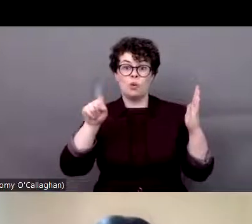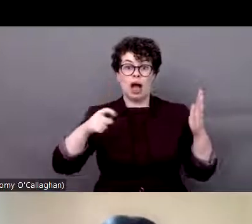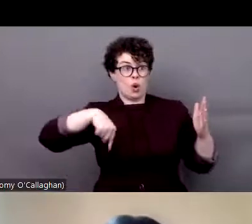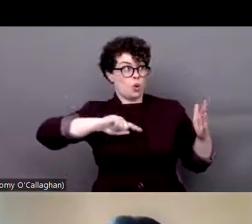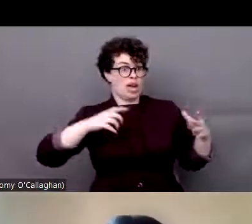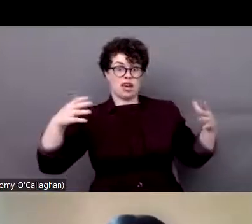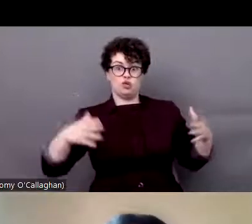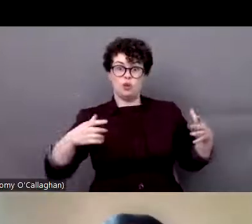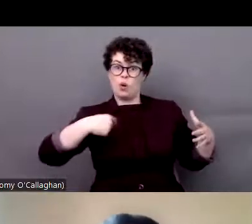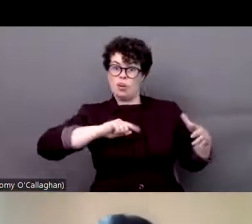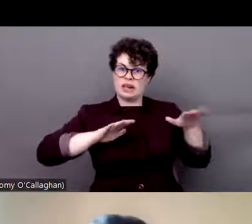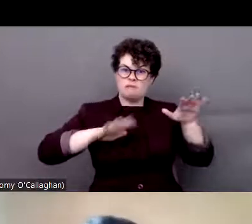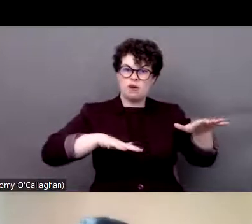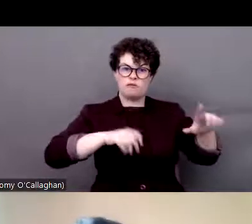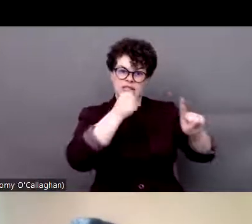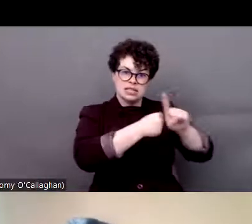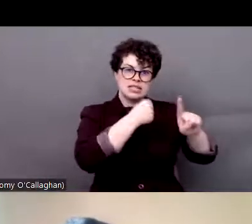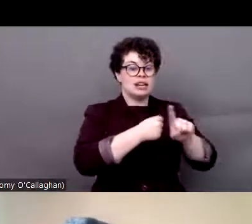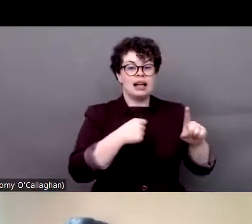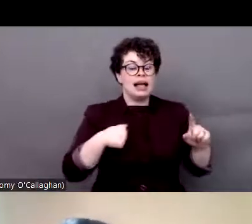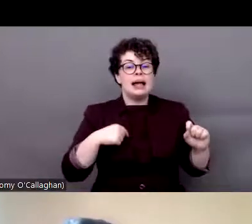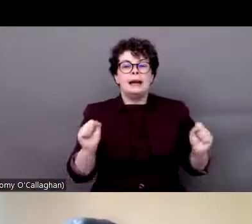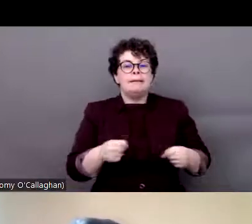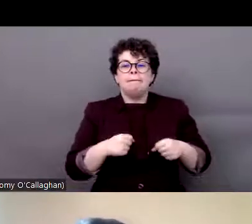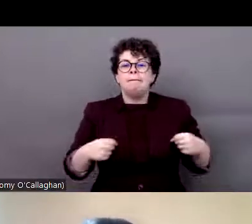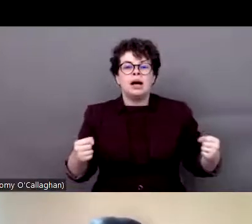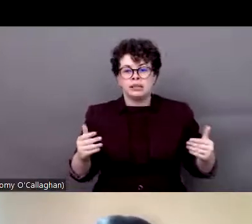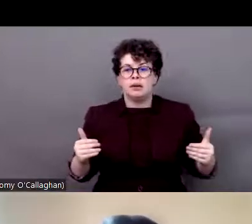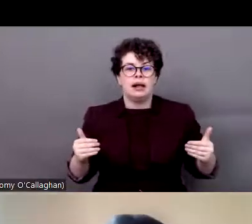as a movement is that we cannot advance in this fight